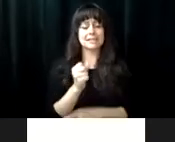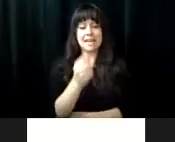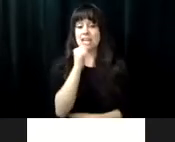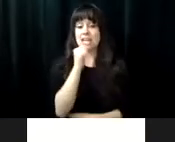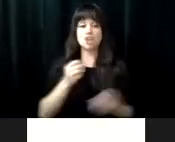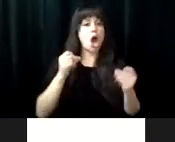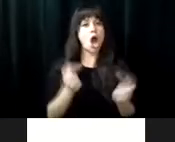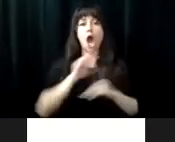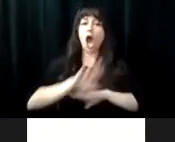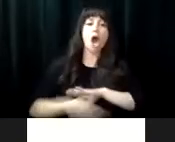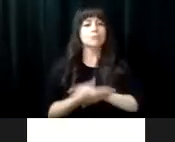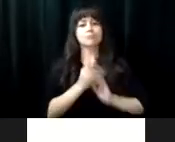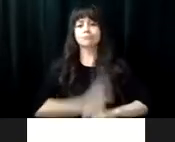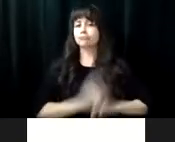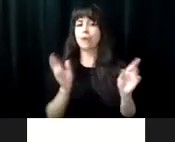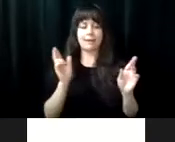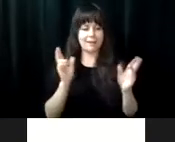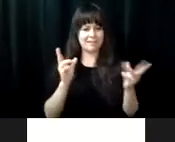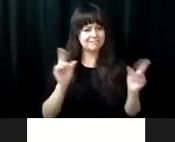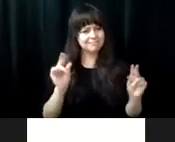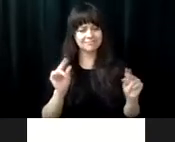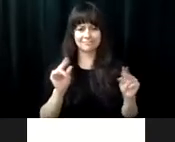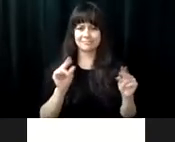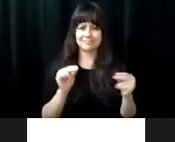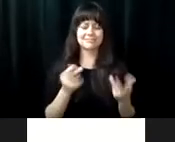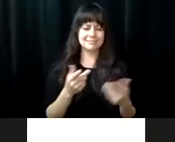remember that because that's a hard lesson. It doesn't